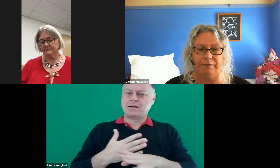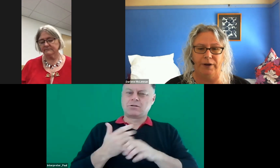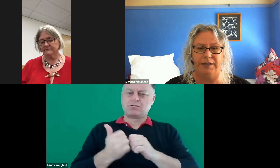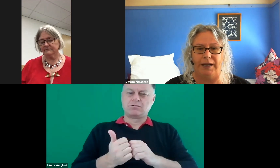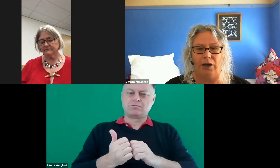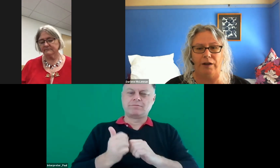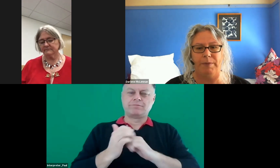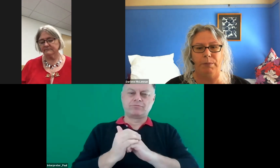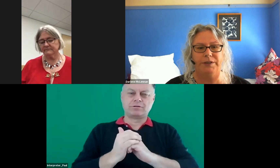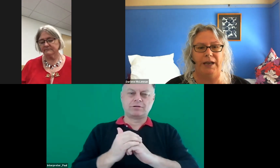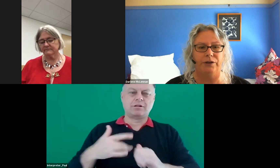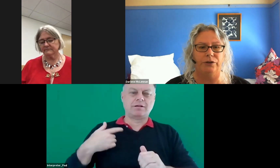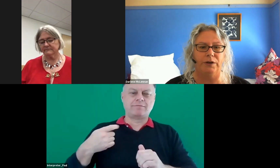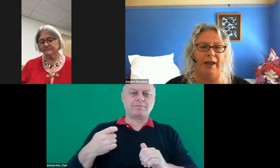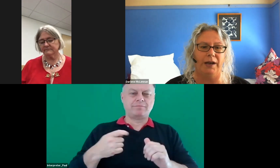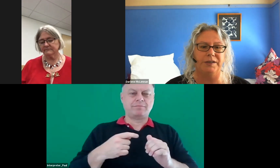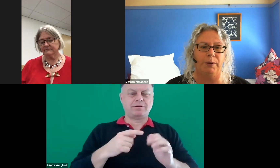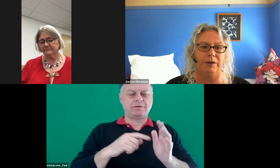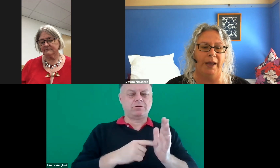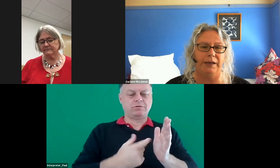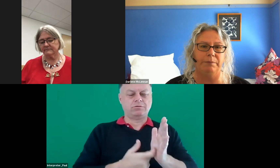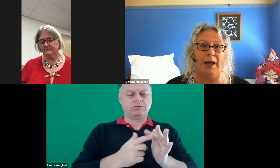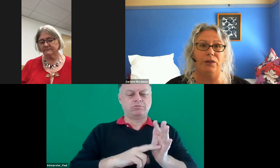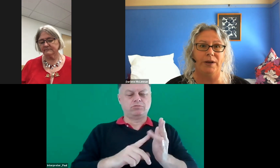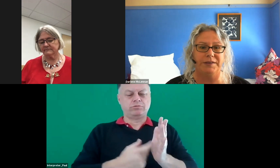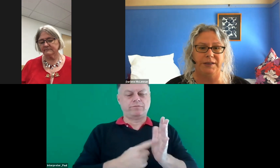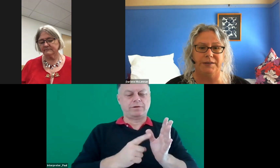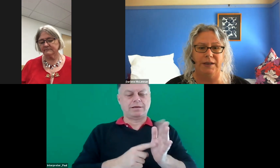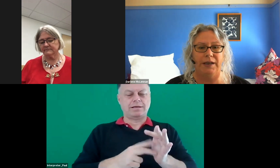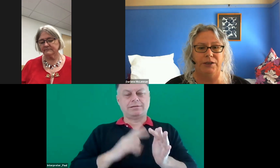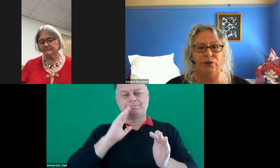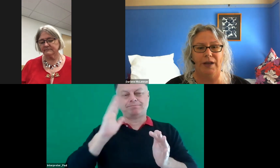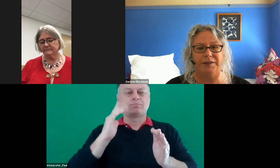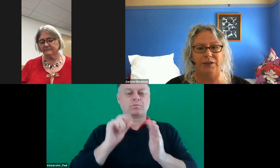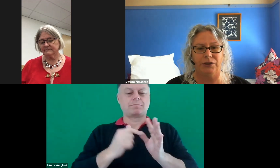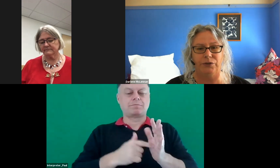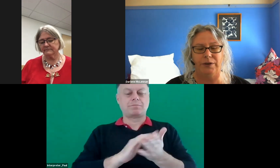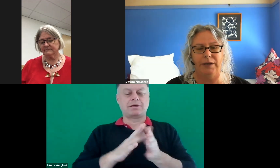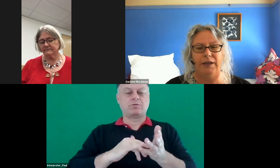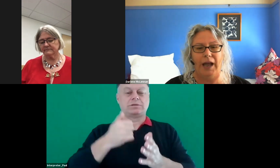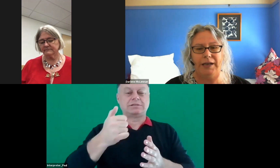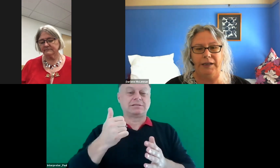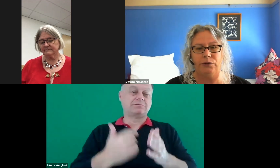friend and life member of ATEND, Trevor Allan spoke about in Pathways 6 in 2002. And nearly